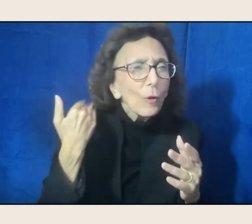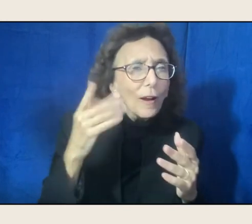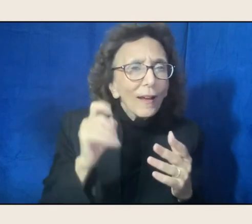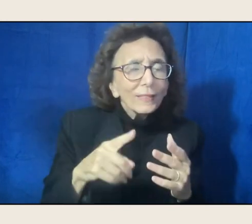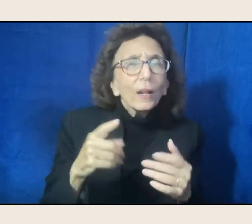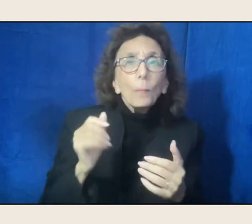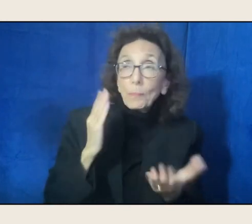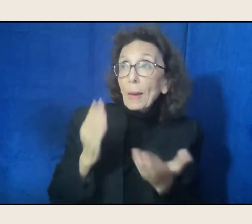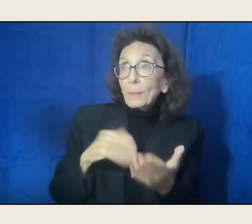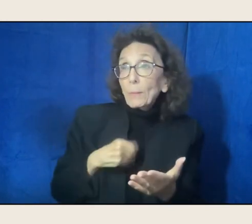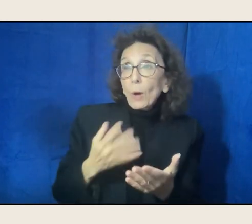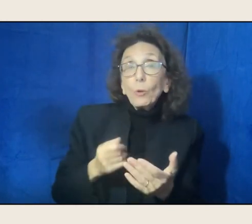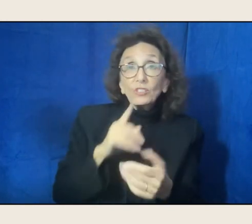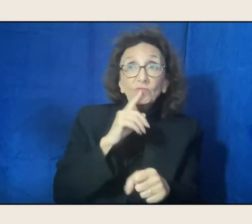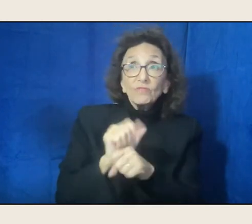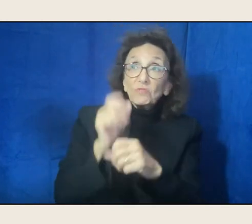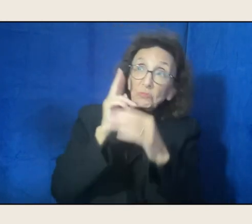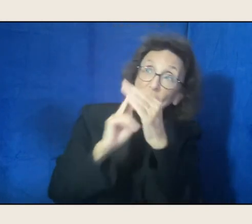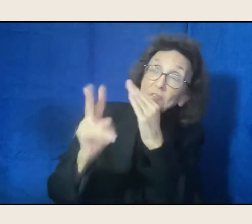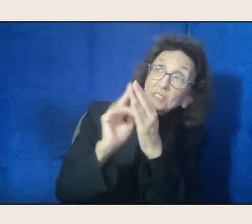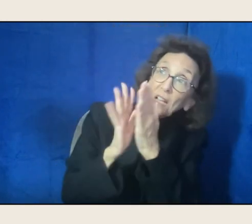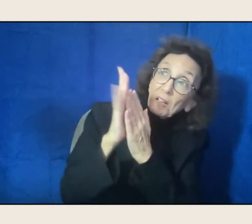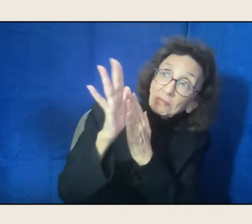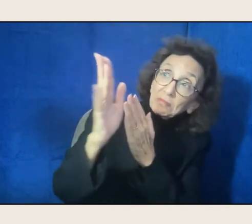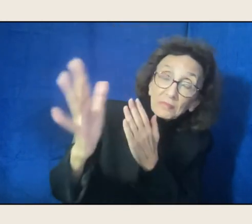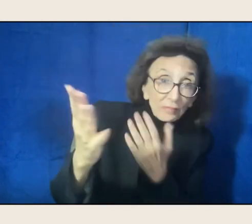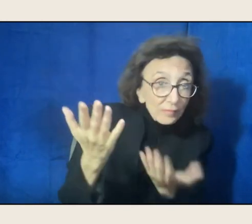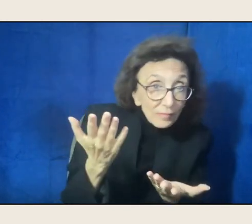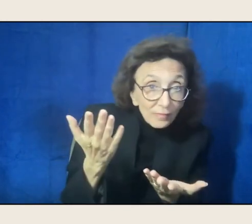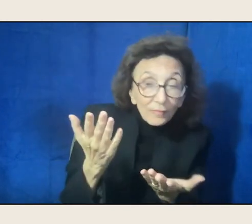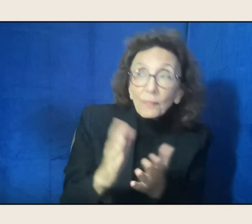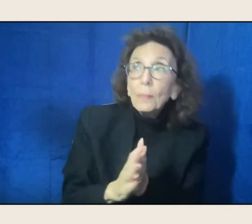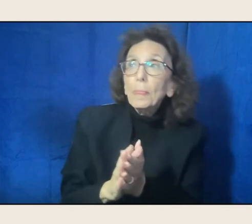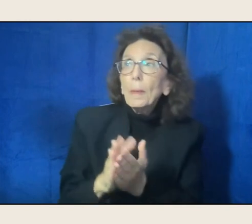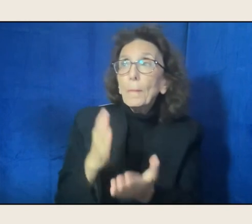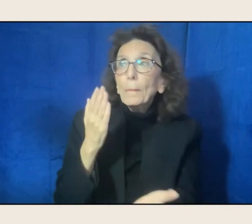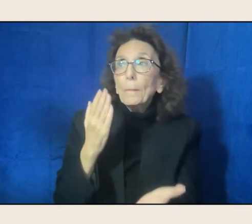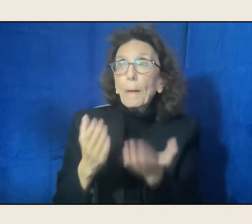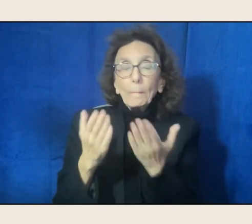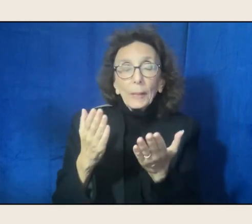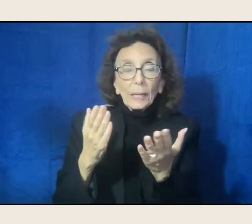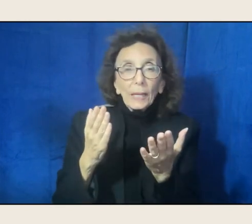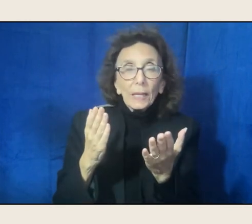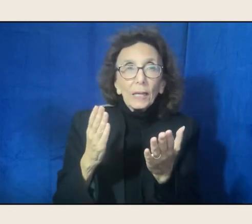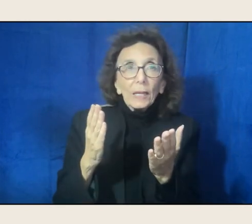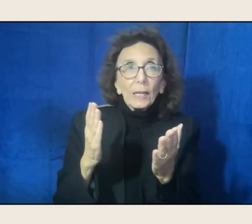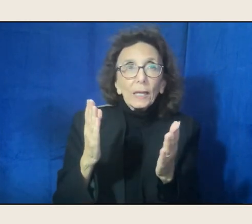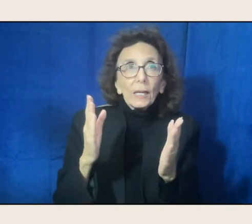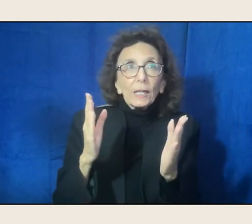We might be in trouble for, truth-tellers. We might be truth-tellers.